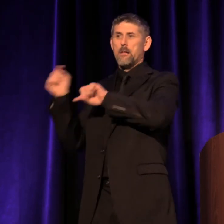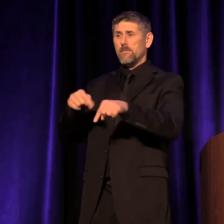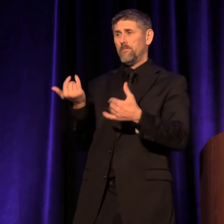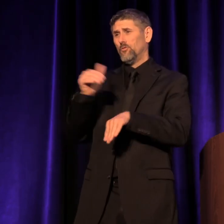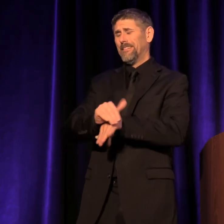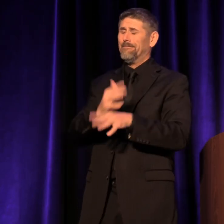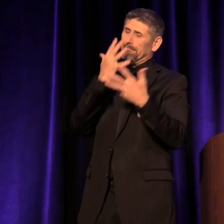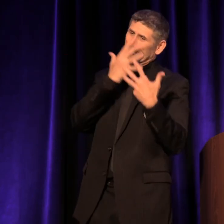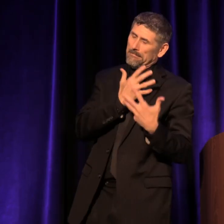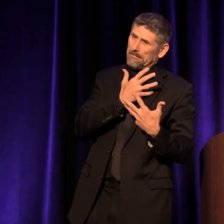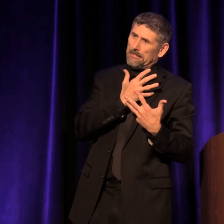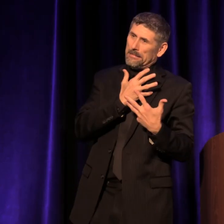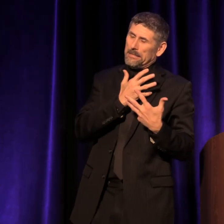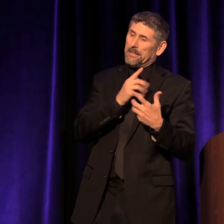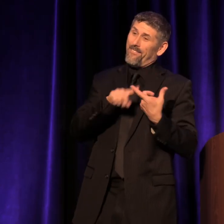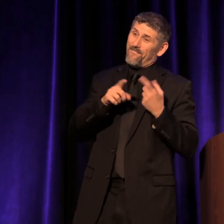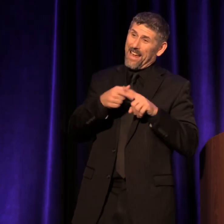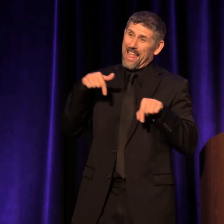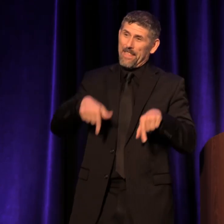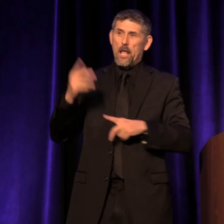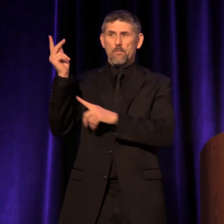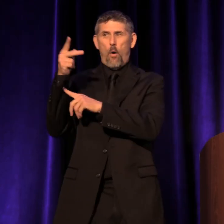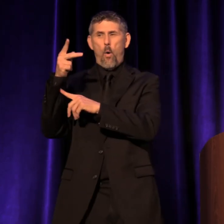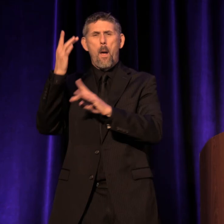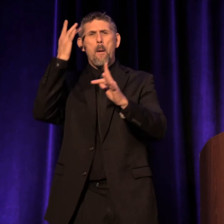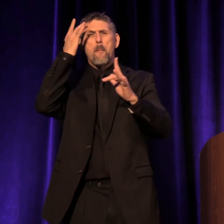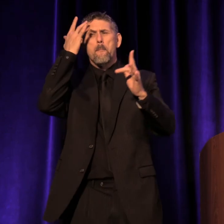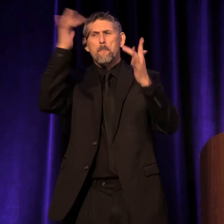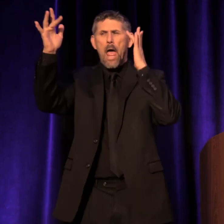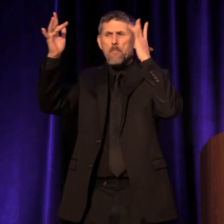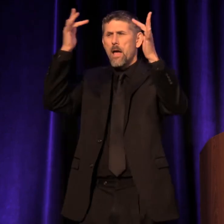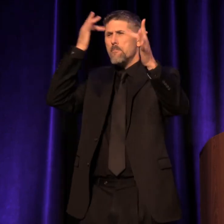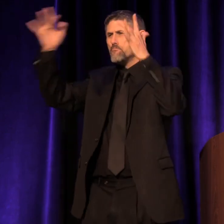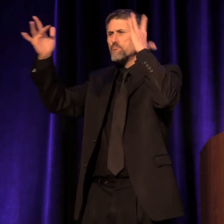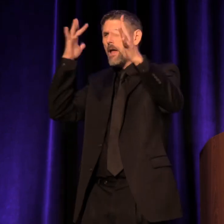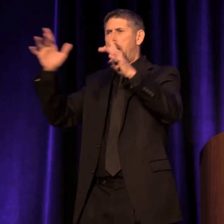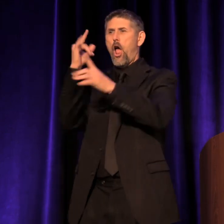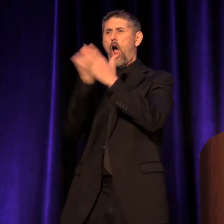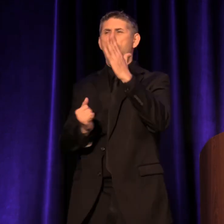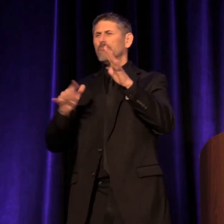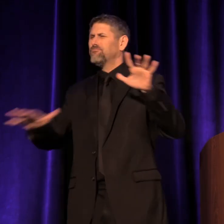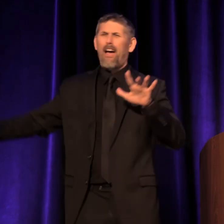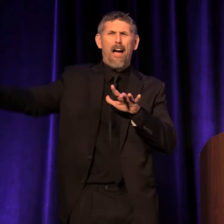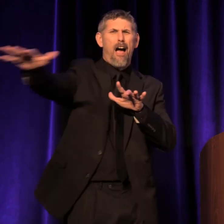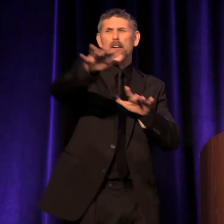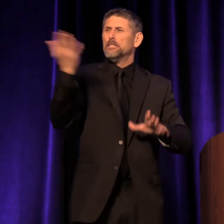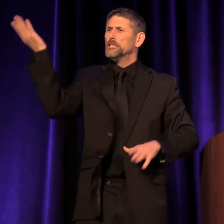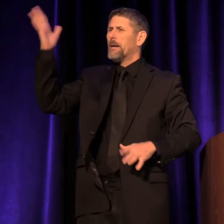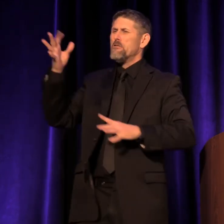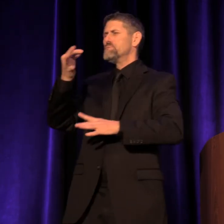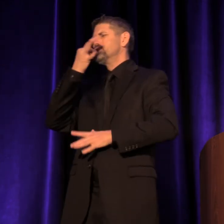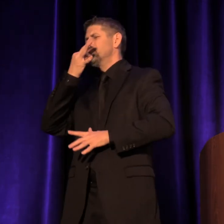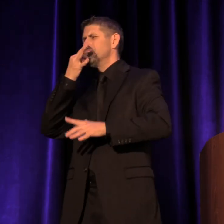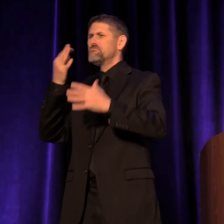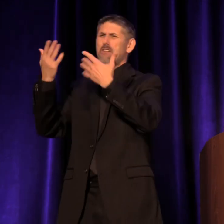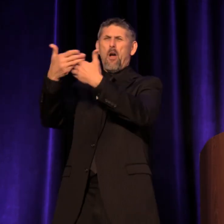friends, this is Portland-- brilliant artists and speakers abound, and so I'm very happy to introduce a speaker